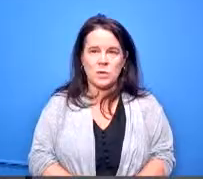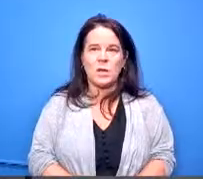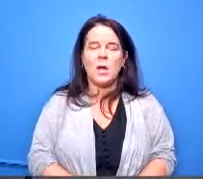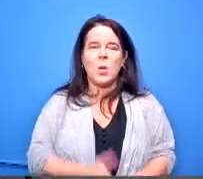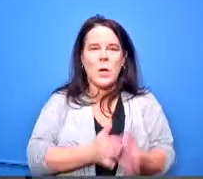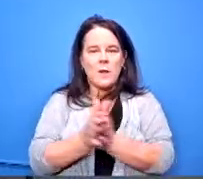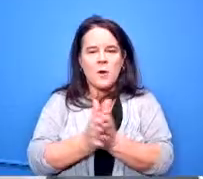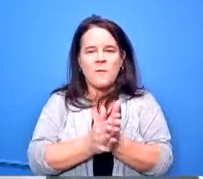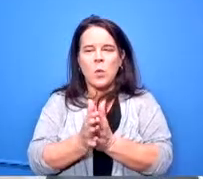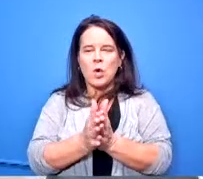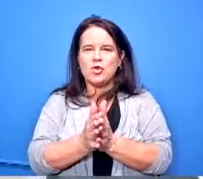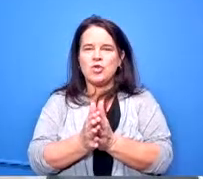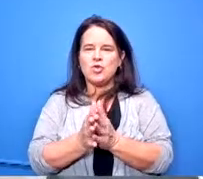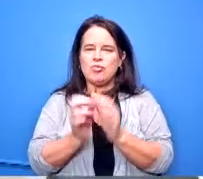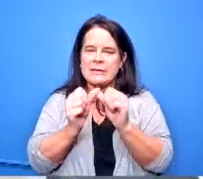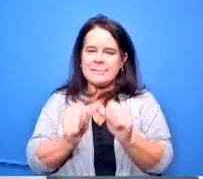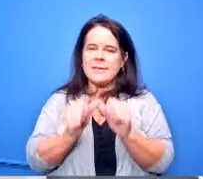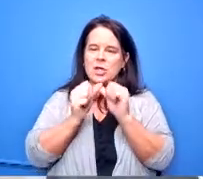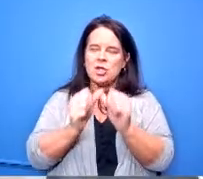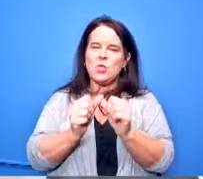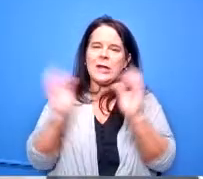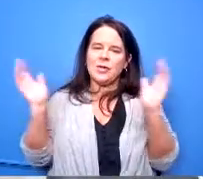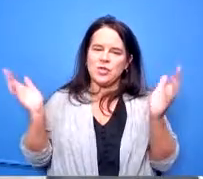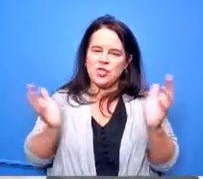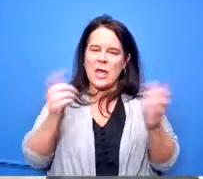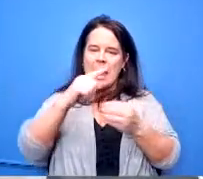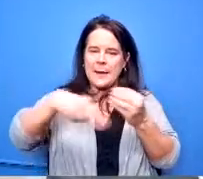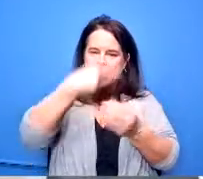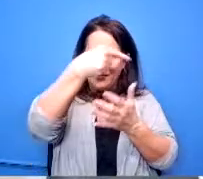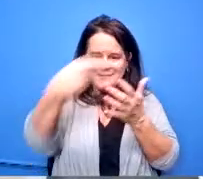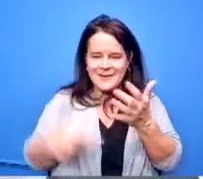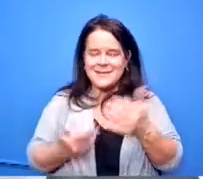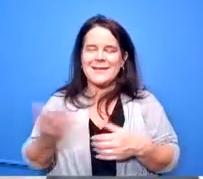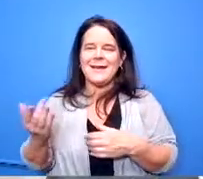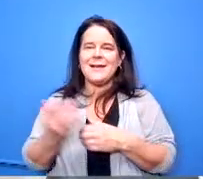and looking to see how we can grow and offer our students some of the things that we talked